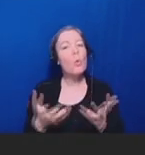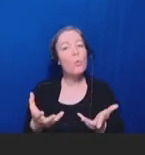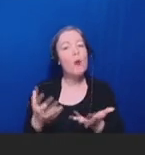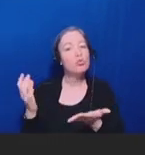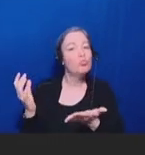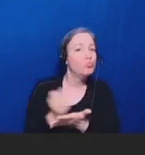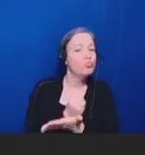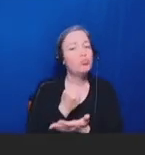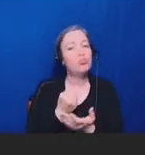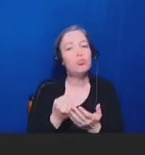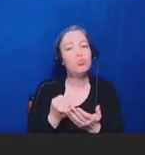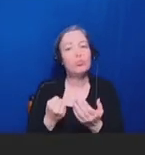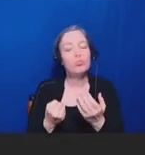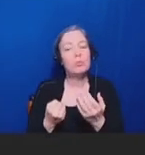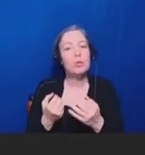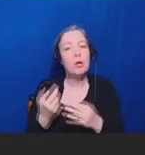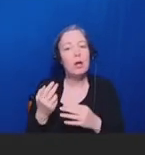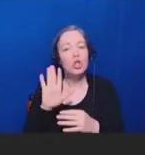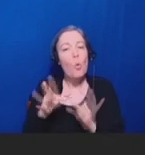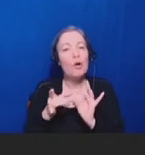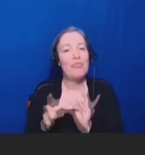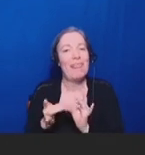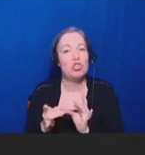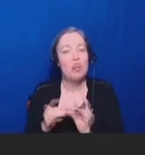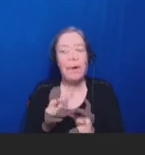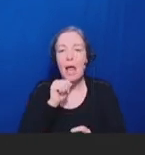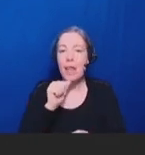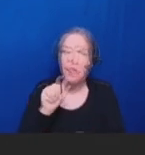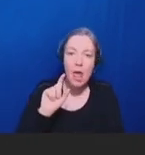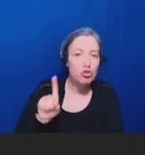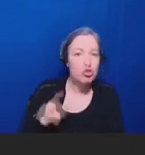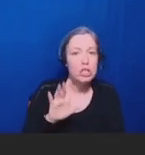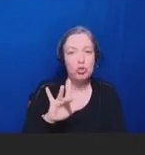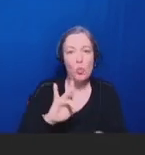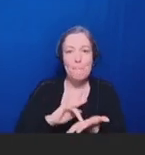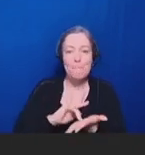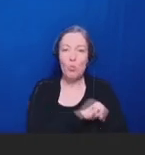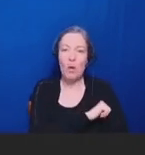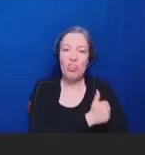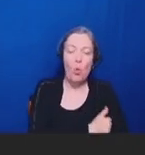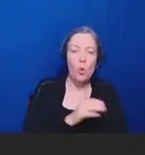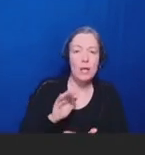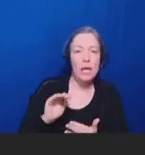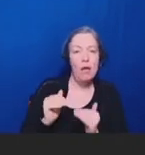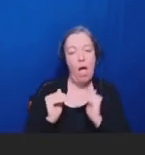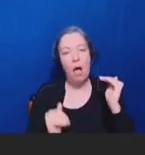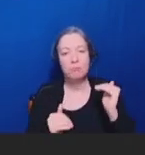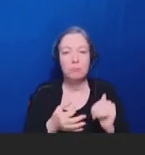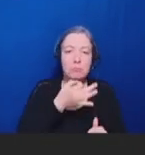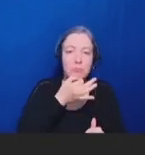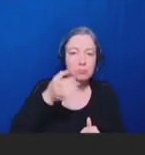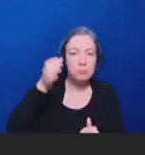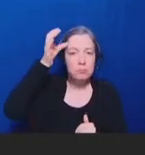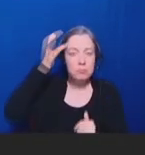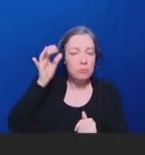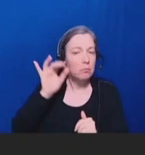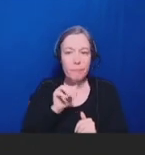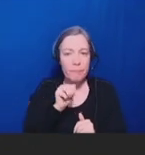with them as opposed to your medical authority or expertise in you know, trying to convince